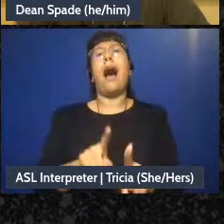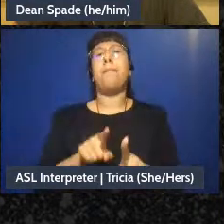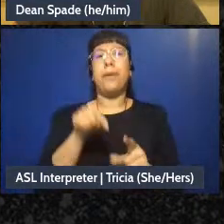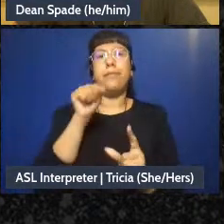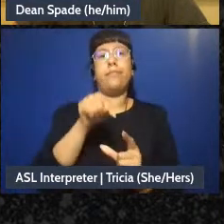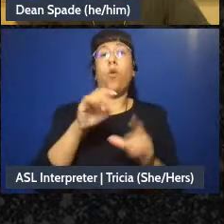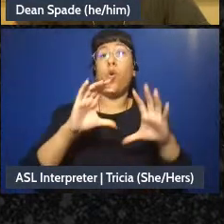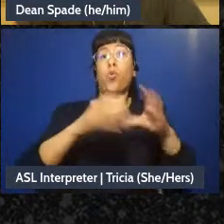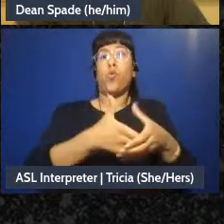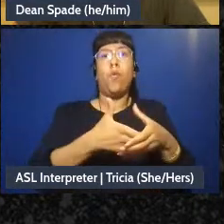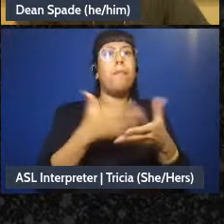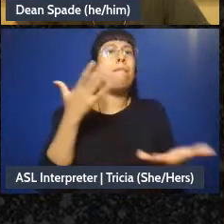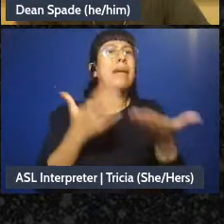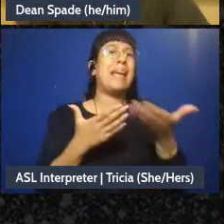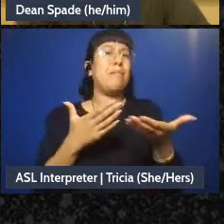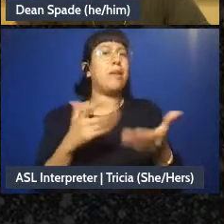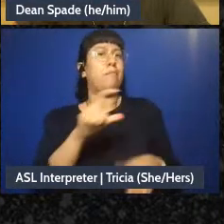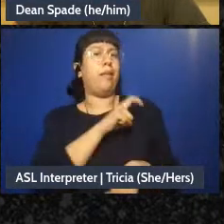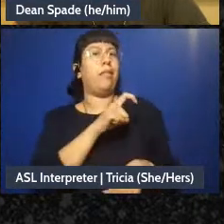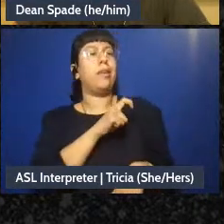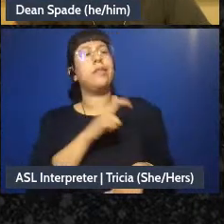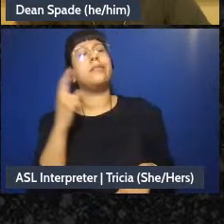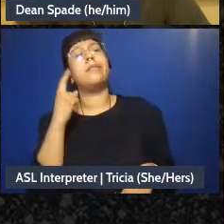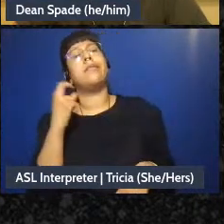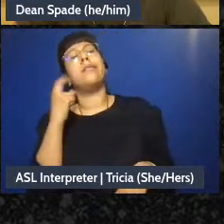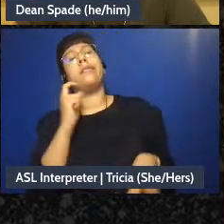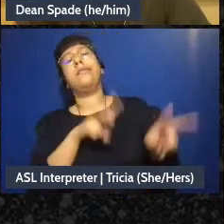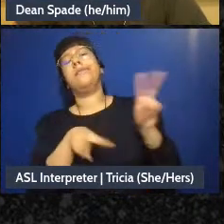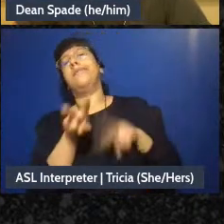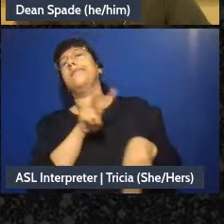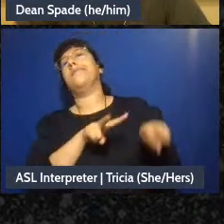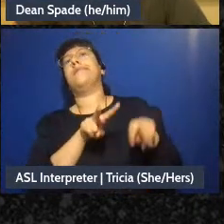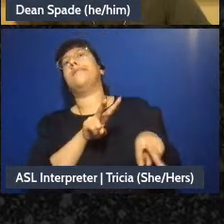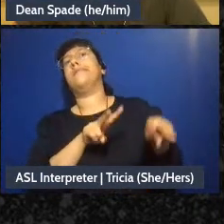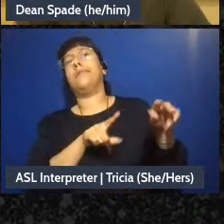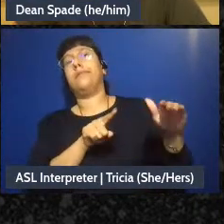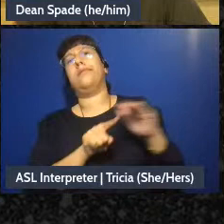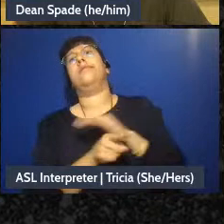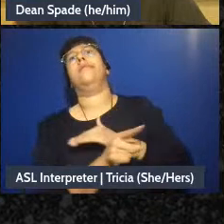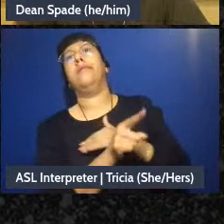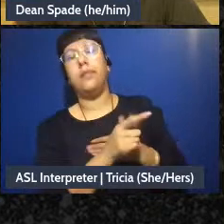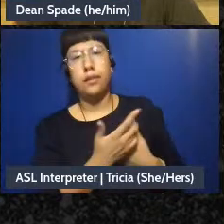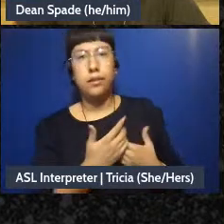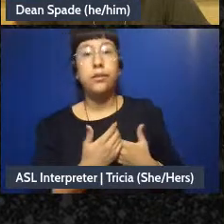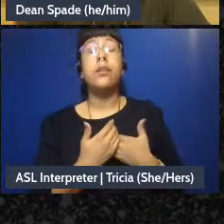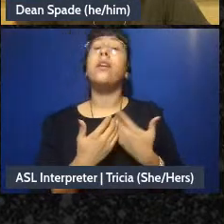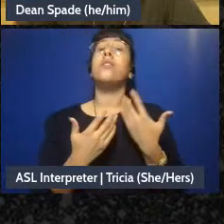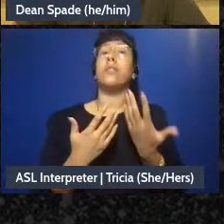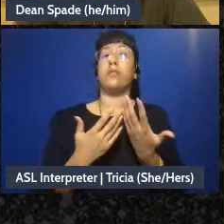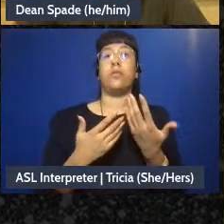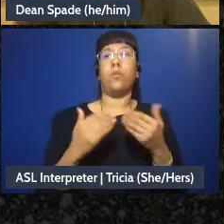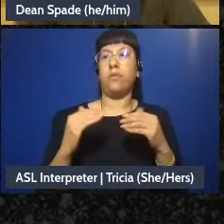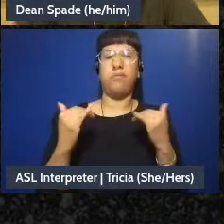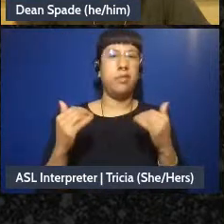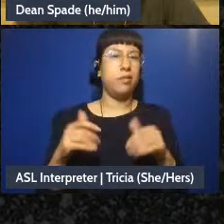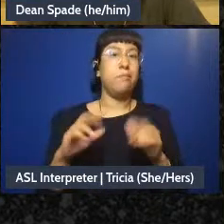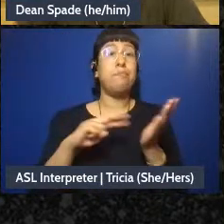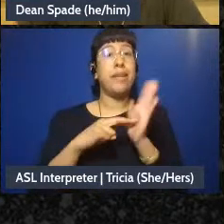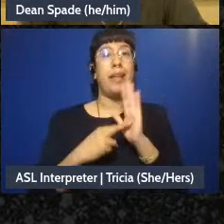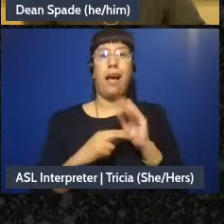so we had kind of a little bit of a stricter, actually vetting people, you know, some groups